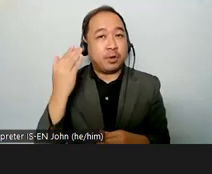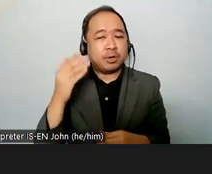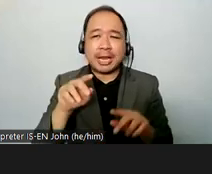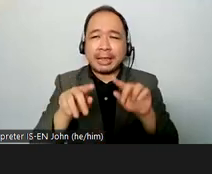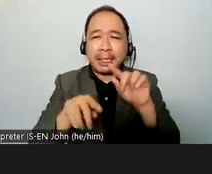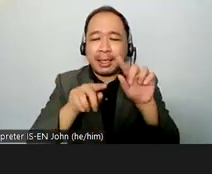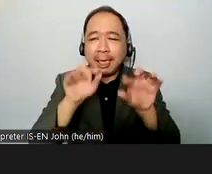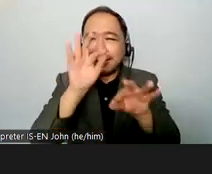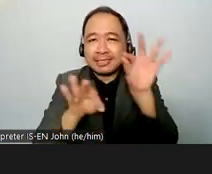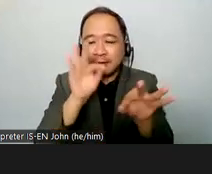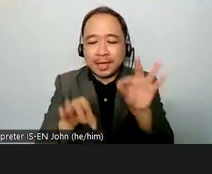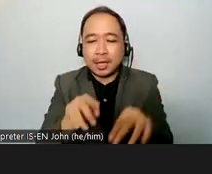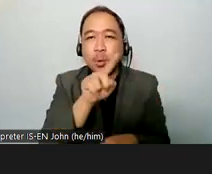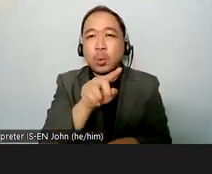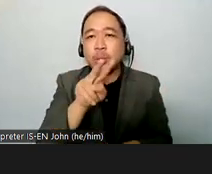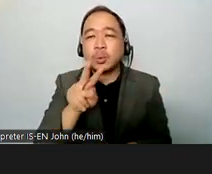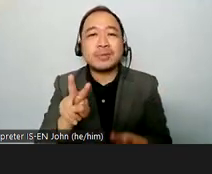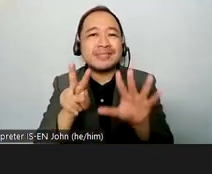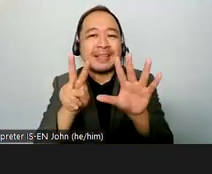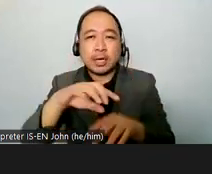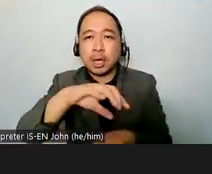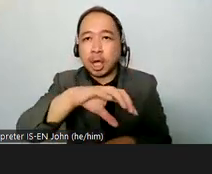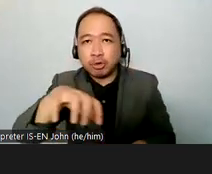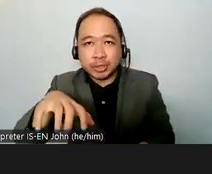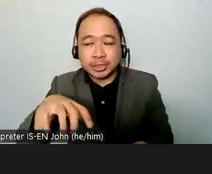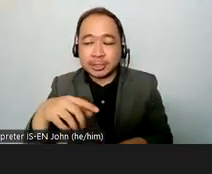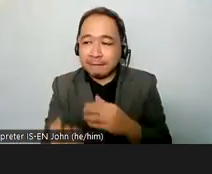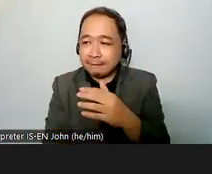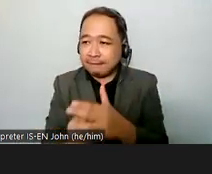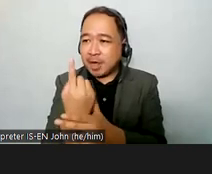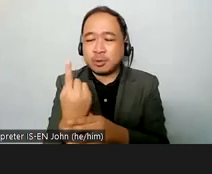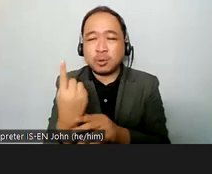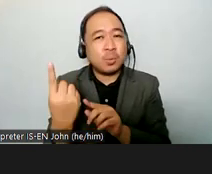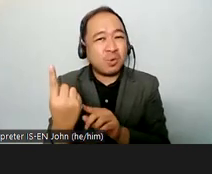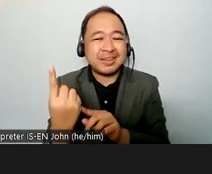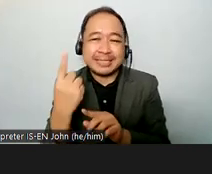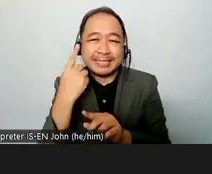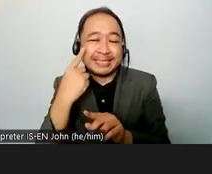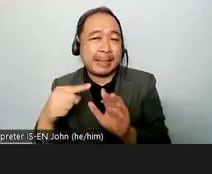and i think just one particularly relevant and unfortunately not positive data point from that